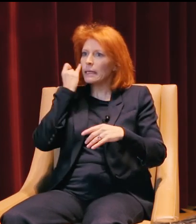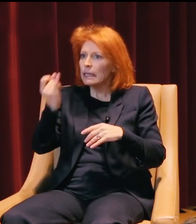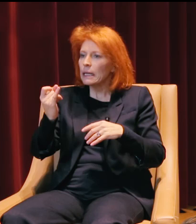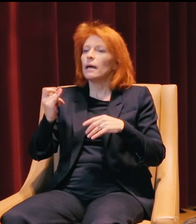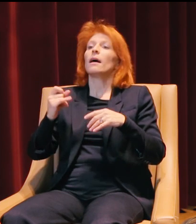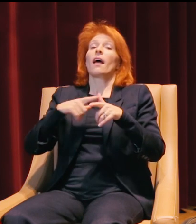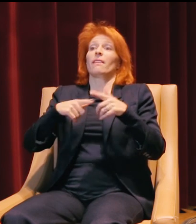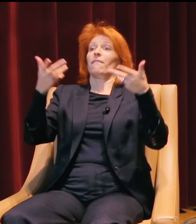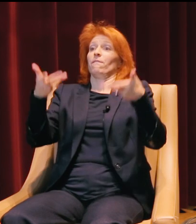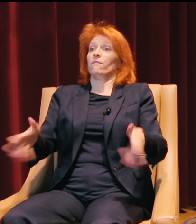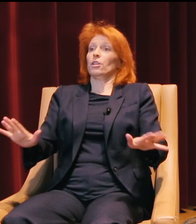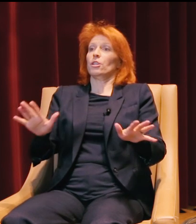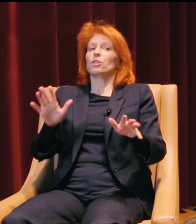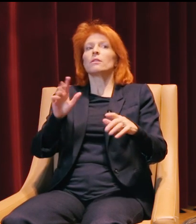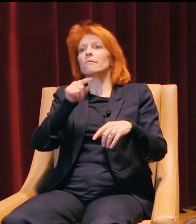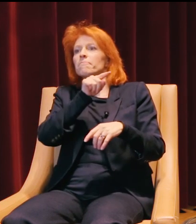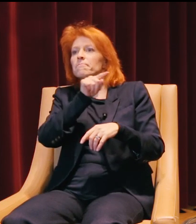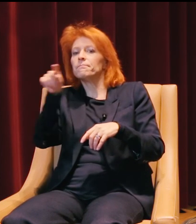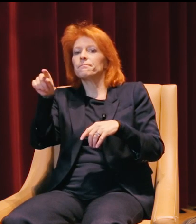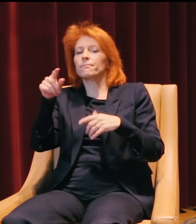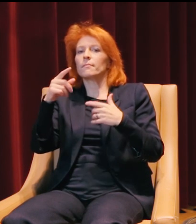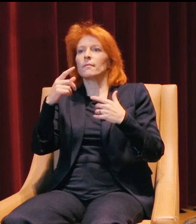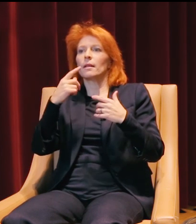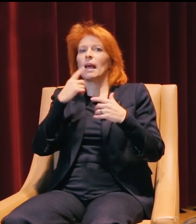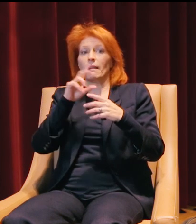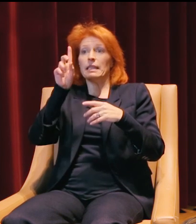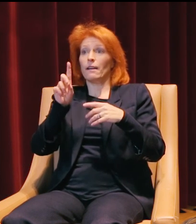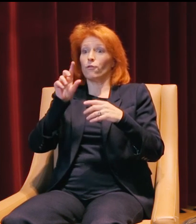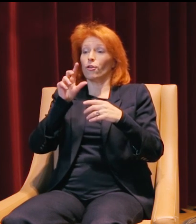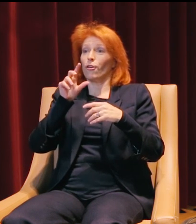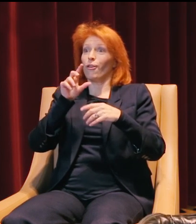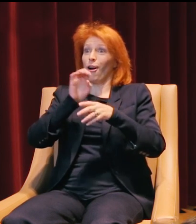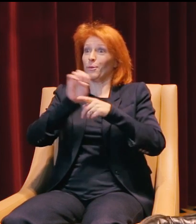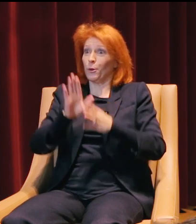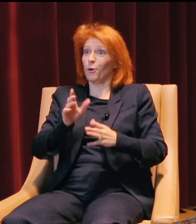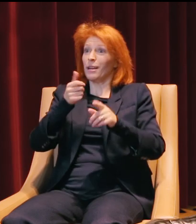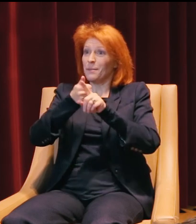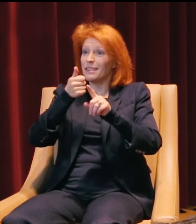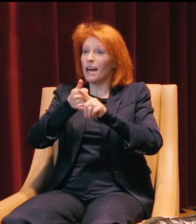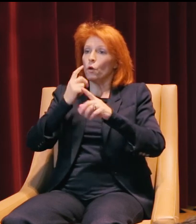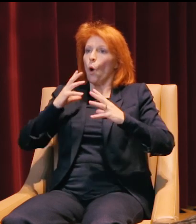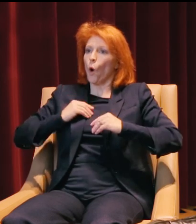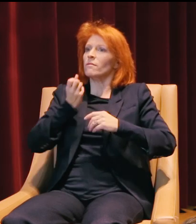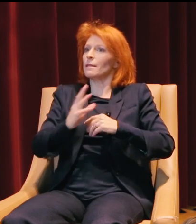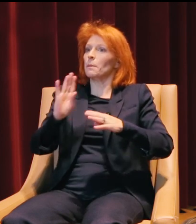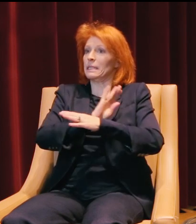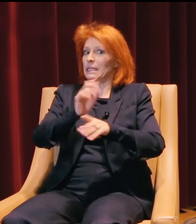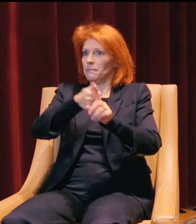and afterwards we engaged with a Denver entrepreneur who actually owns several businesses,